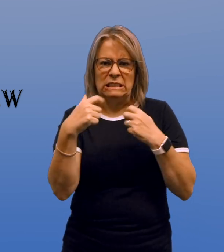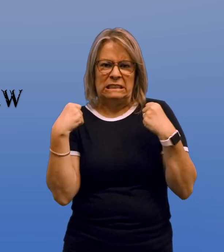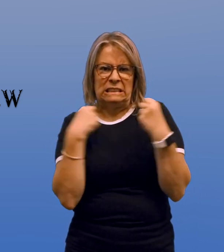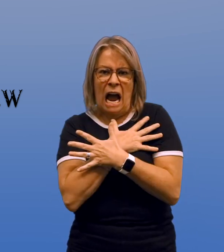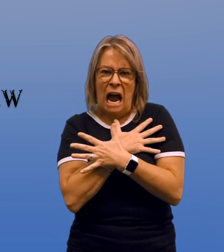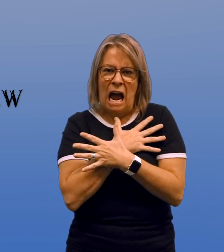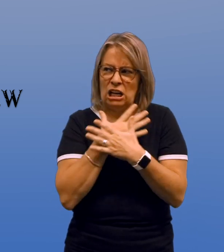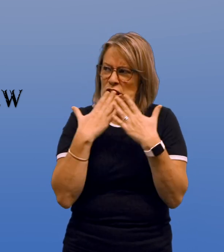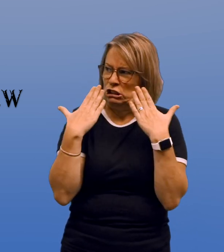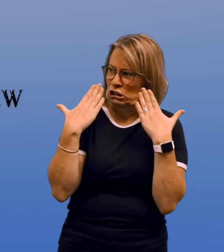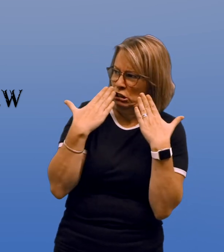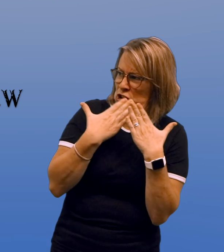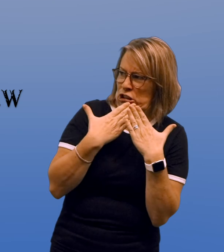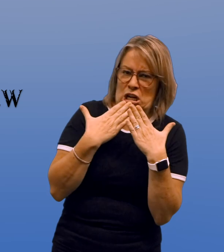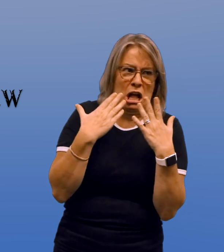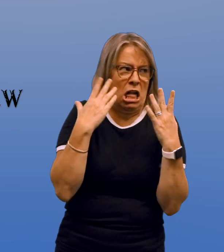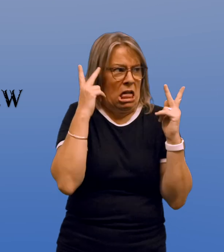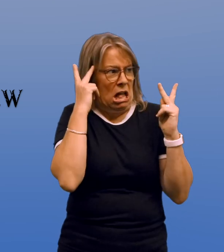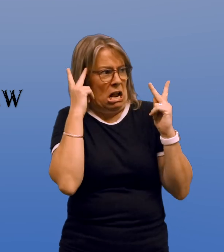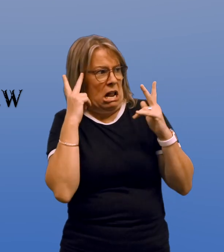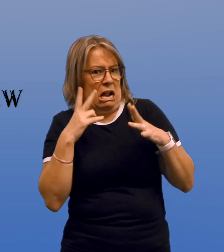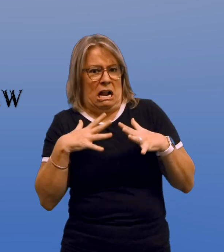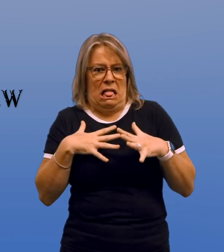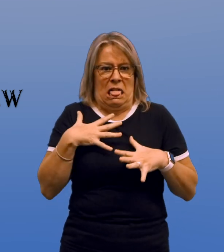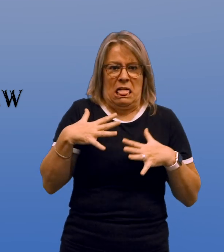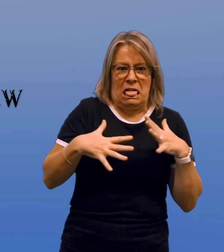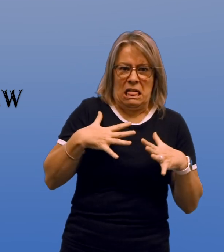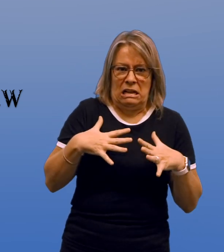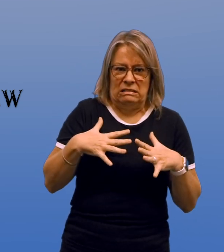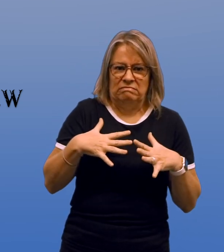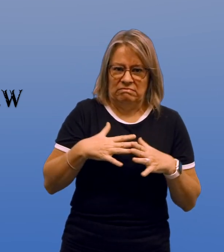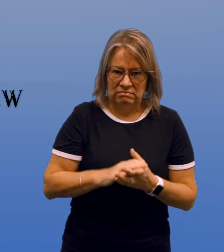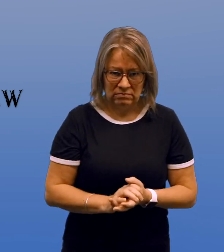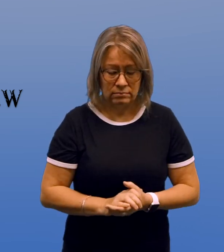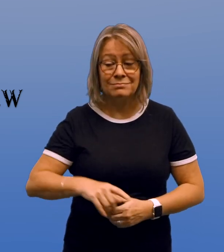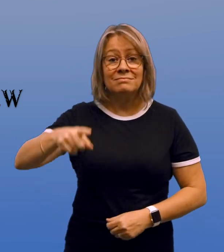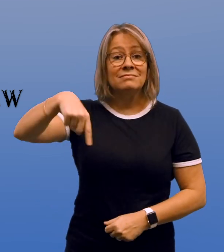They are horrifying and dark, leaving the wisher terrified, anxious, and uneasy.